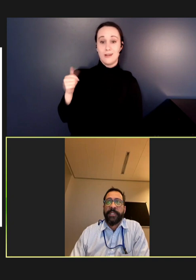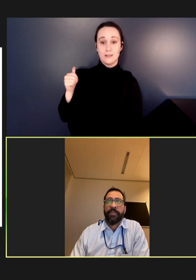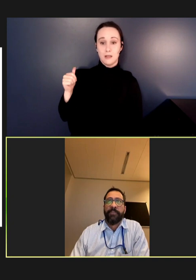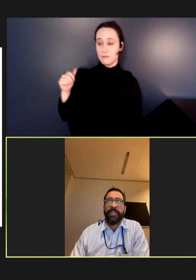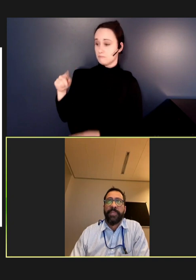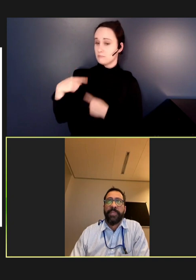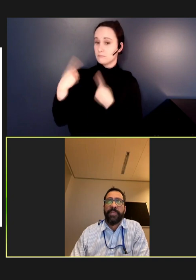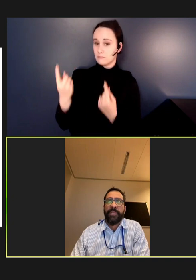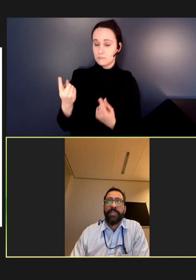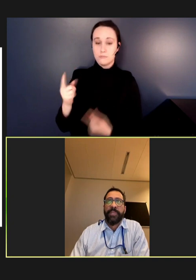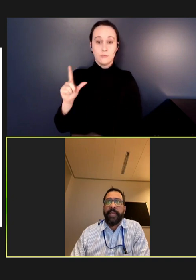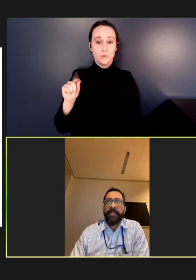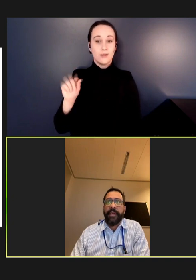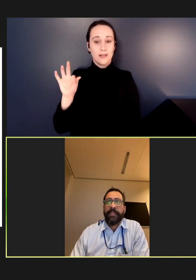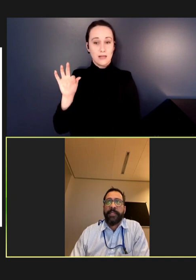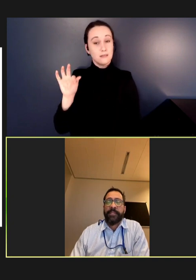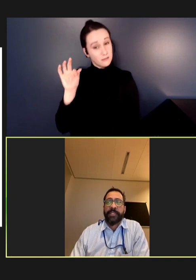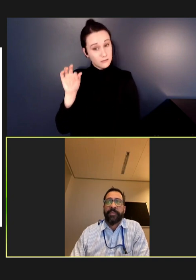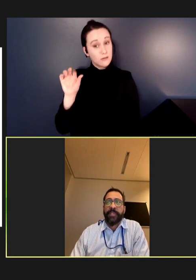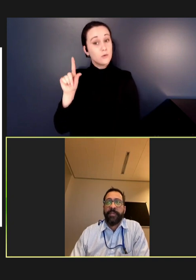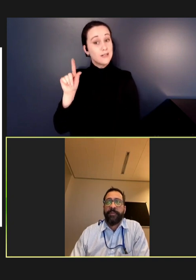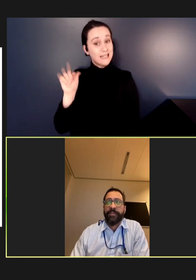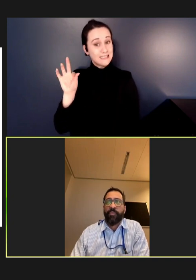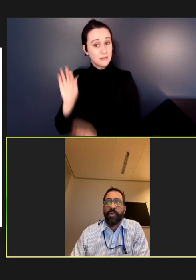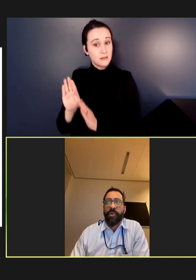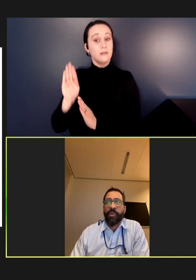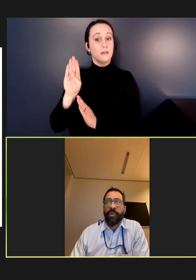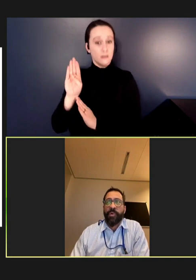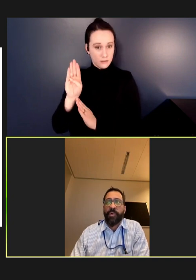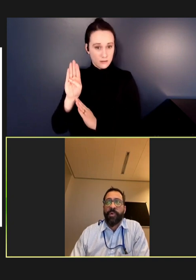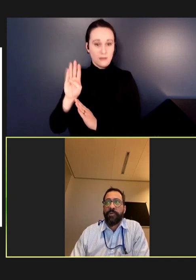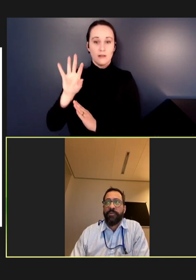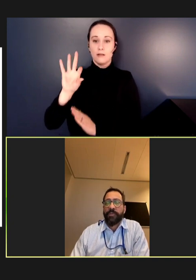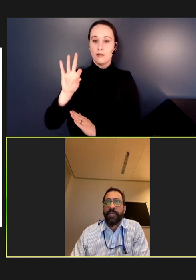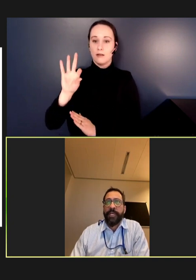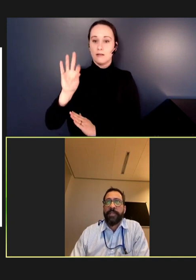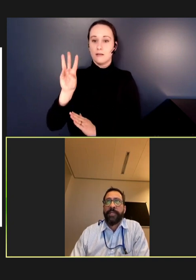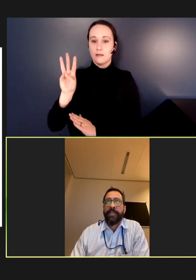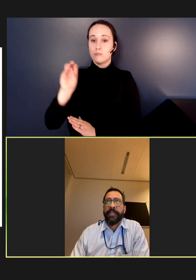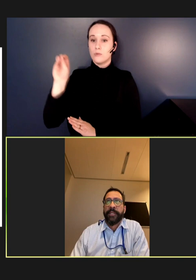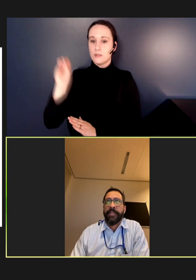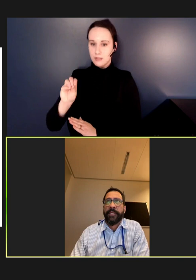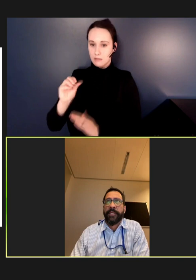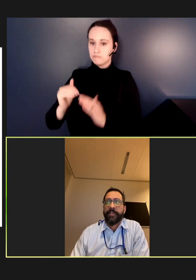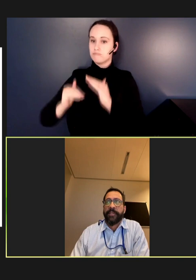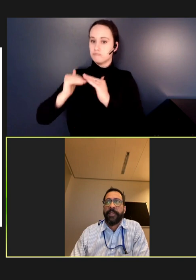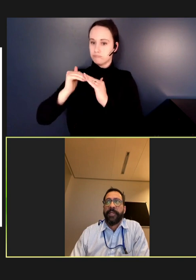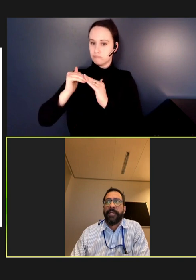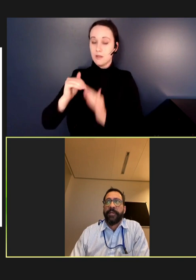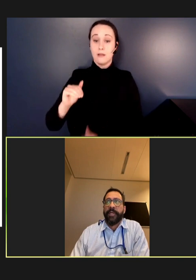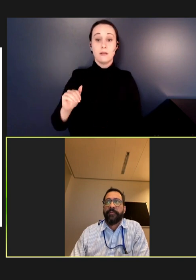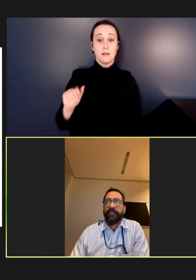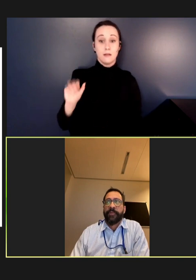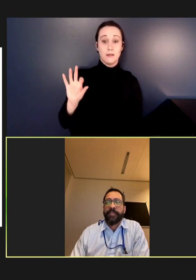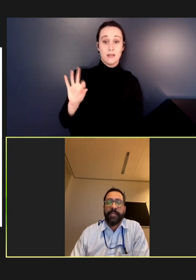where it peaked at 96 percent region-wide for the first dose and 92 percent for the second